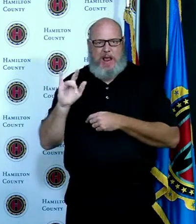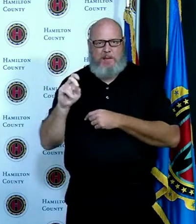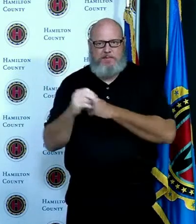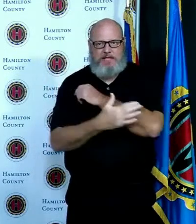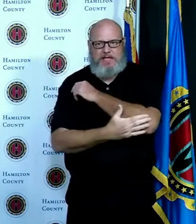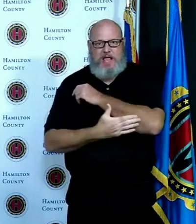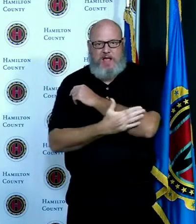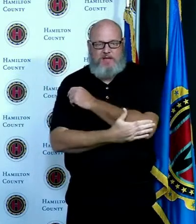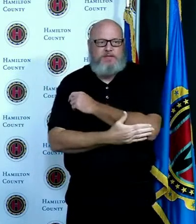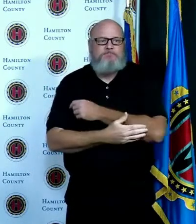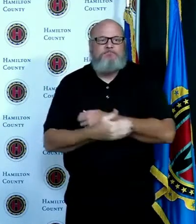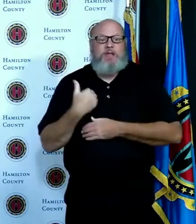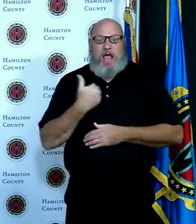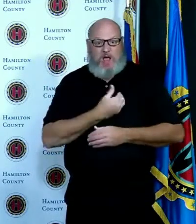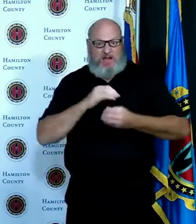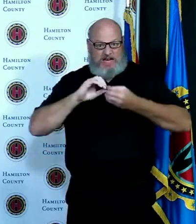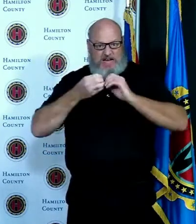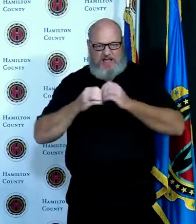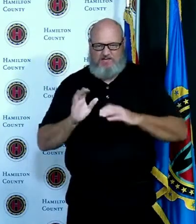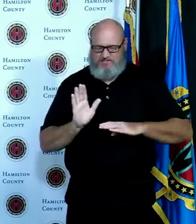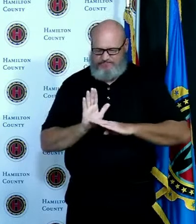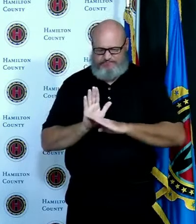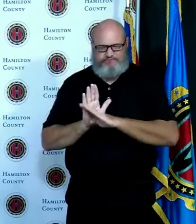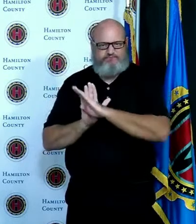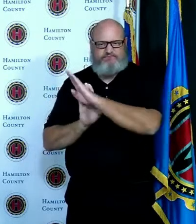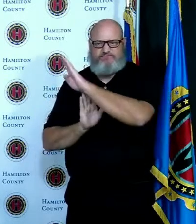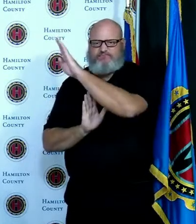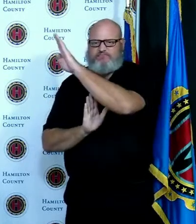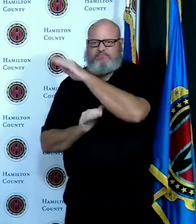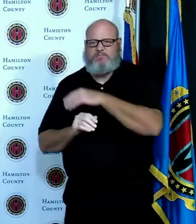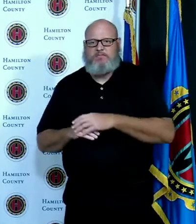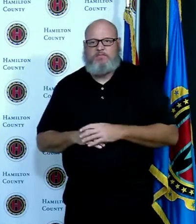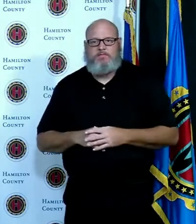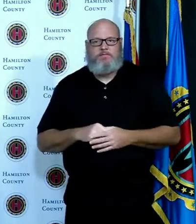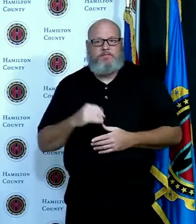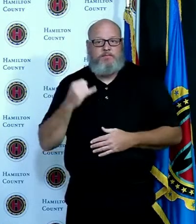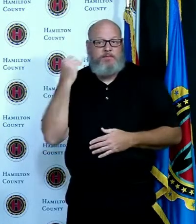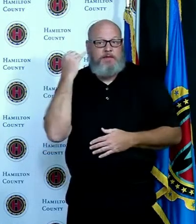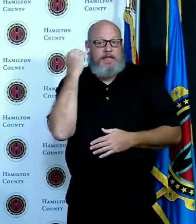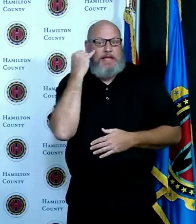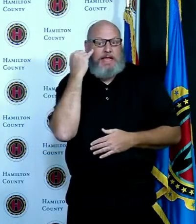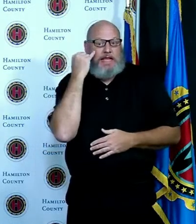what's more unless we dramatically change our behavior those numbers are likely to increase